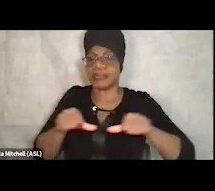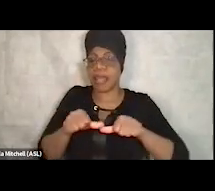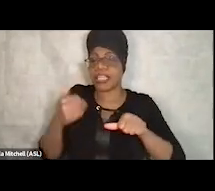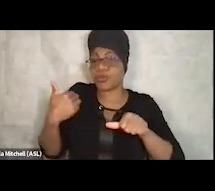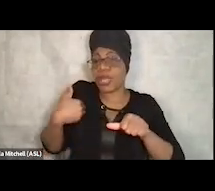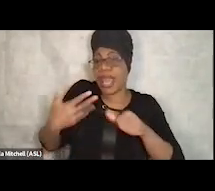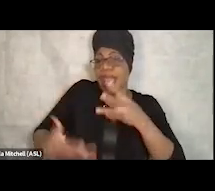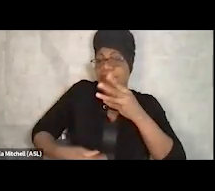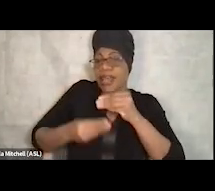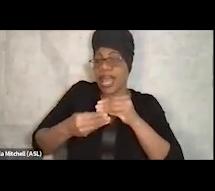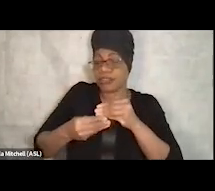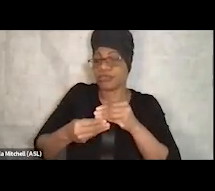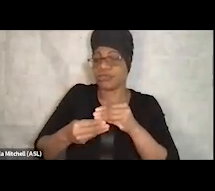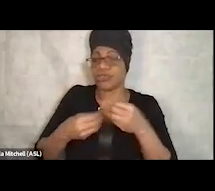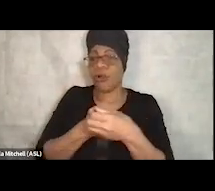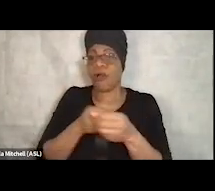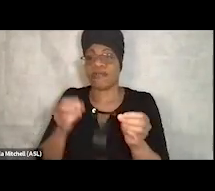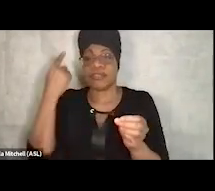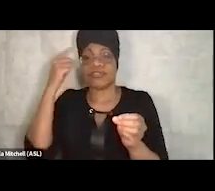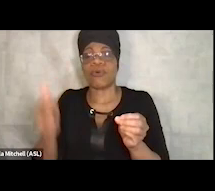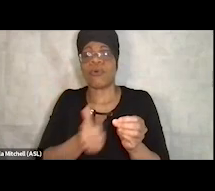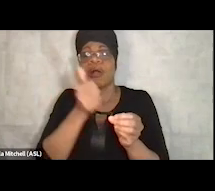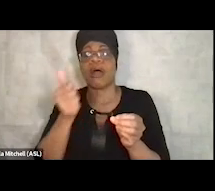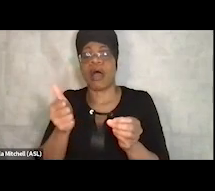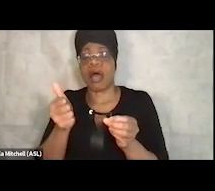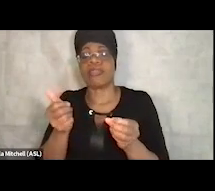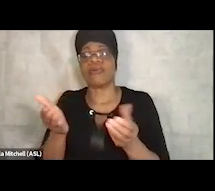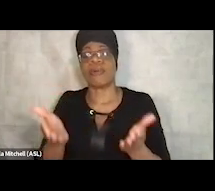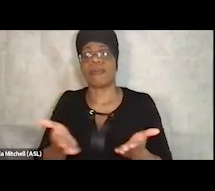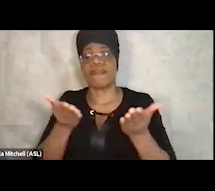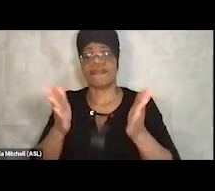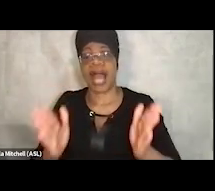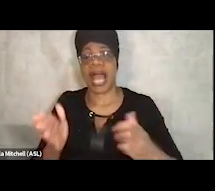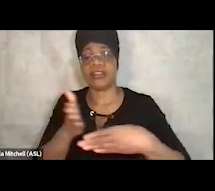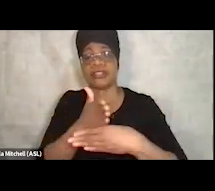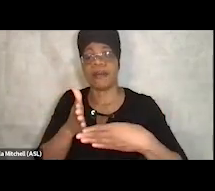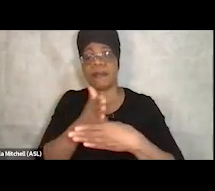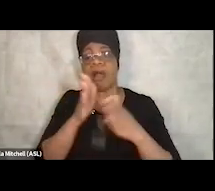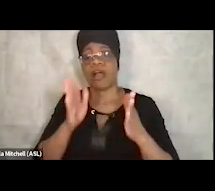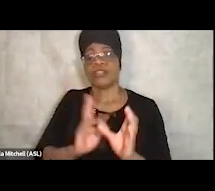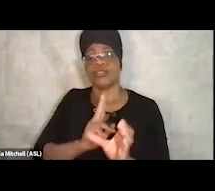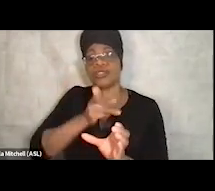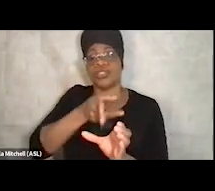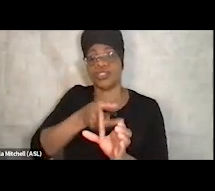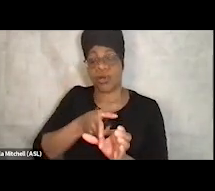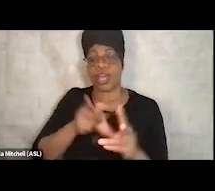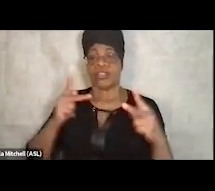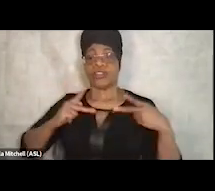for other providers to come in, for other partners to come in. And so just the physical space has been really helpful